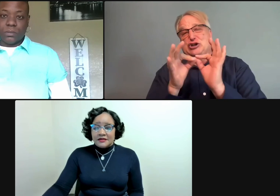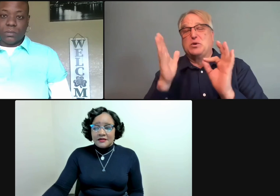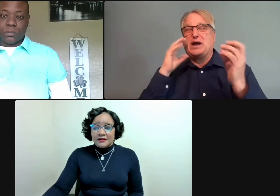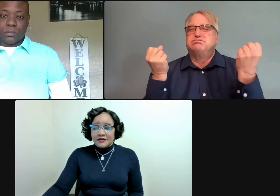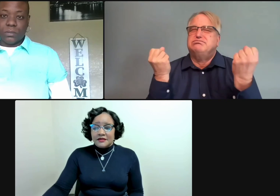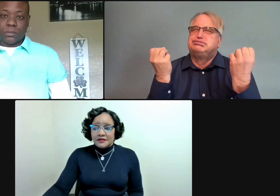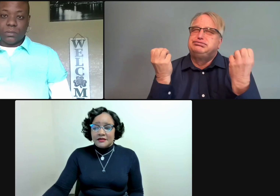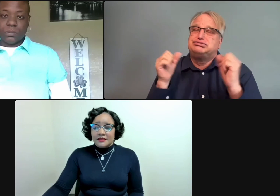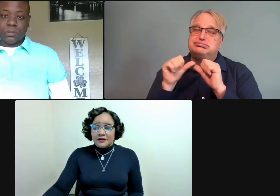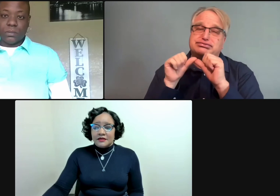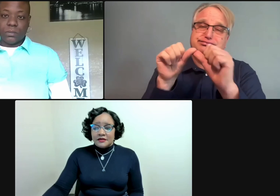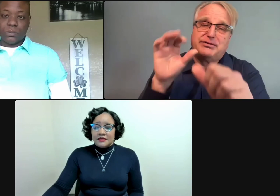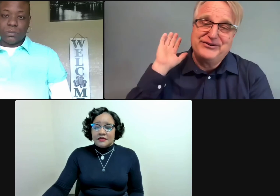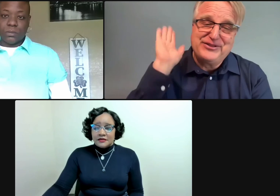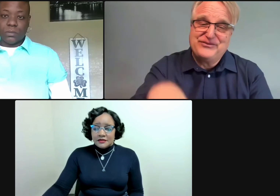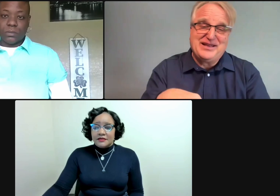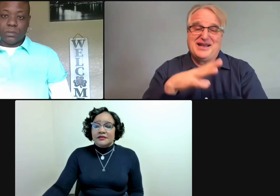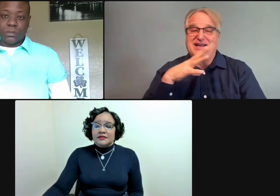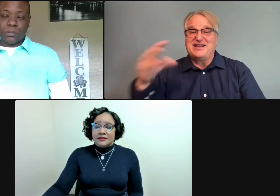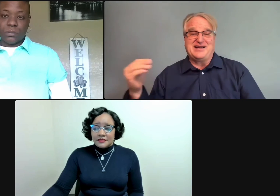that their job is to sign everything that they hear as fast as they can.